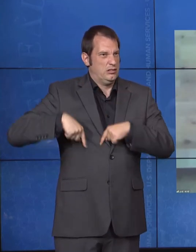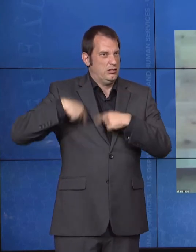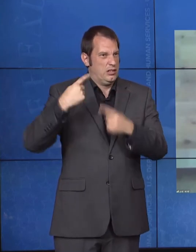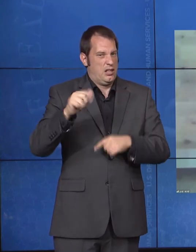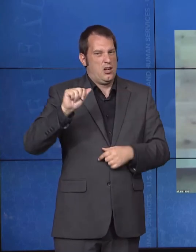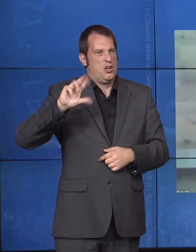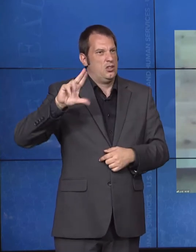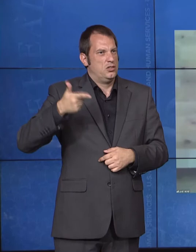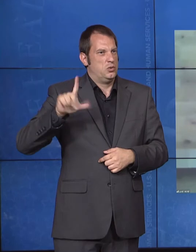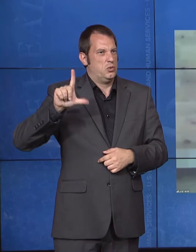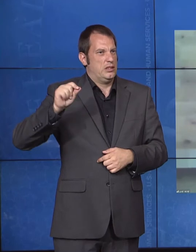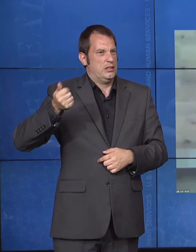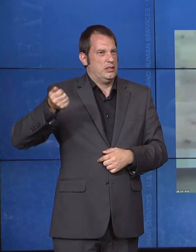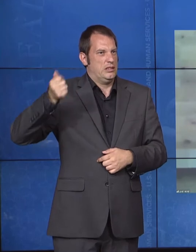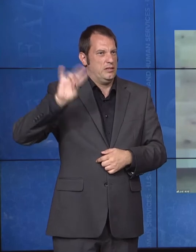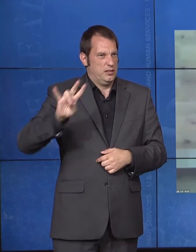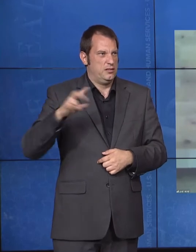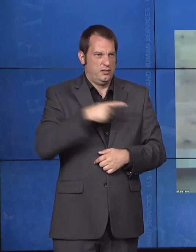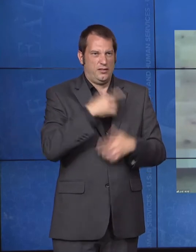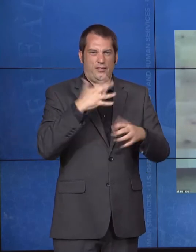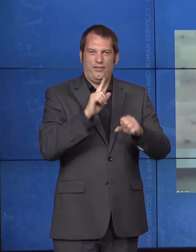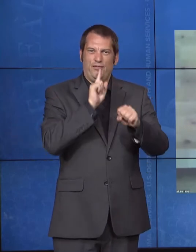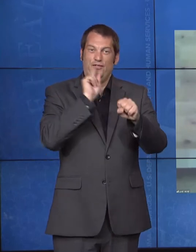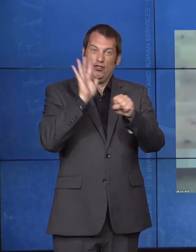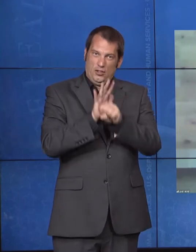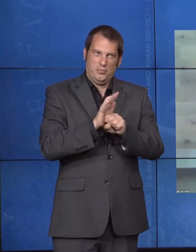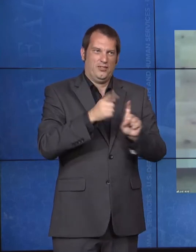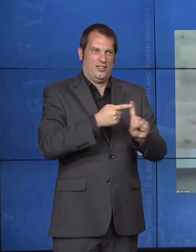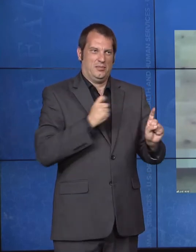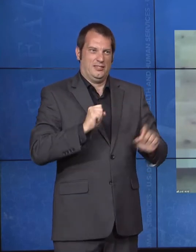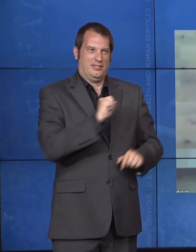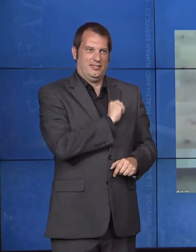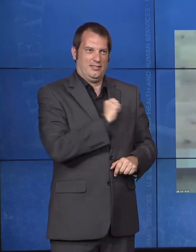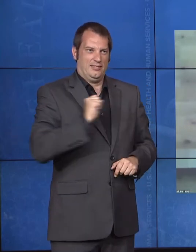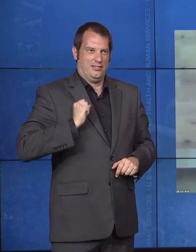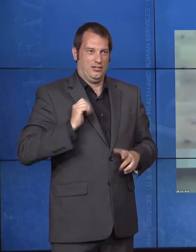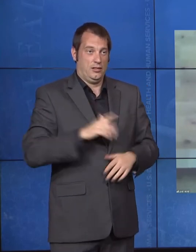by the Senate. The ACL was created around the fundamental principle that all people,